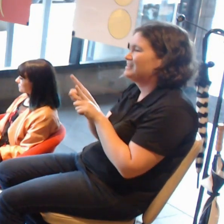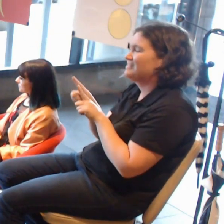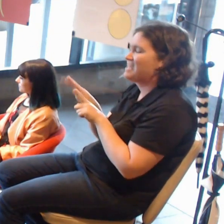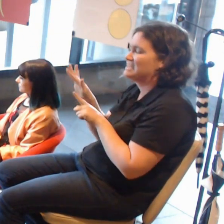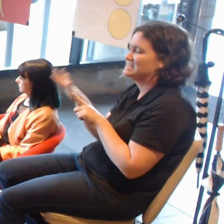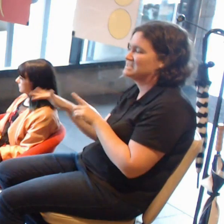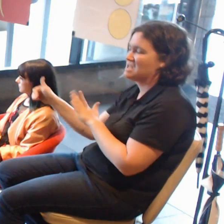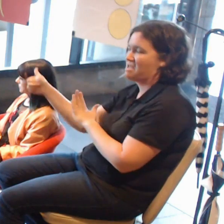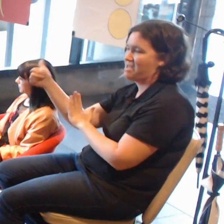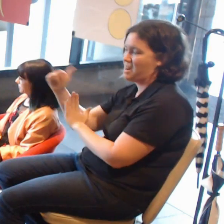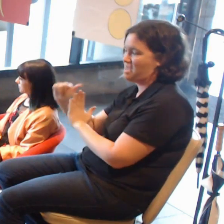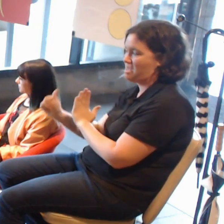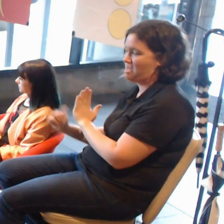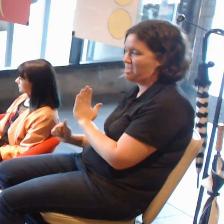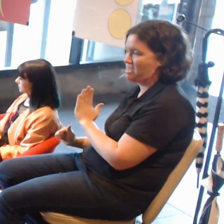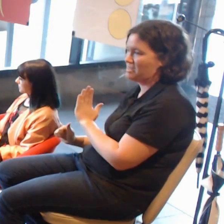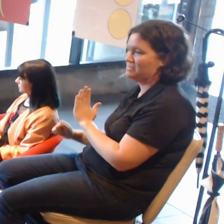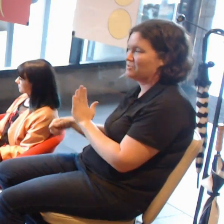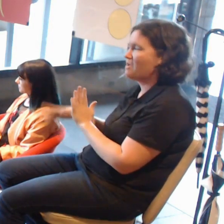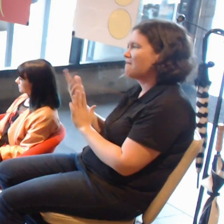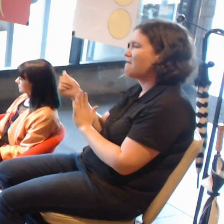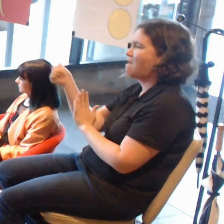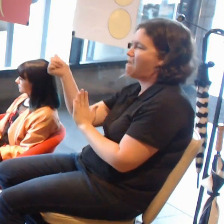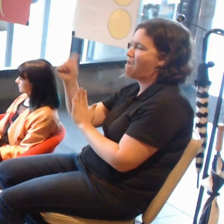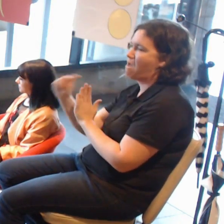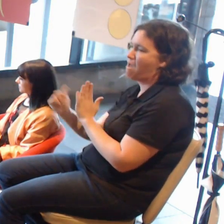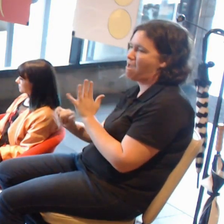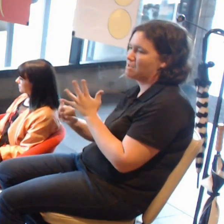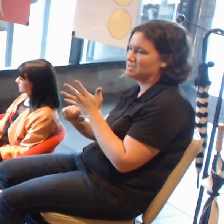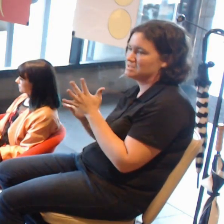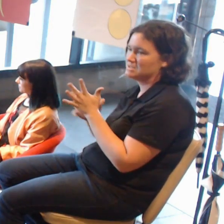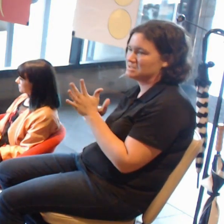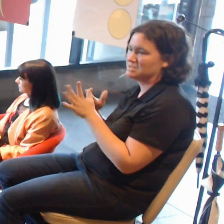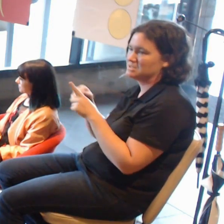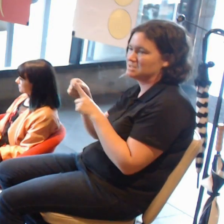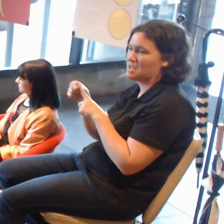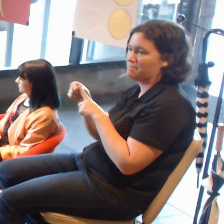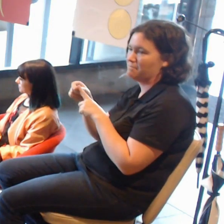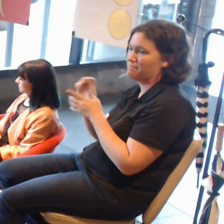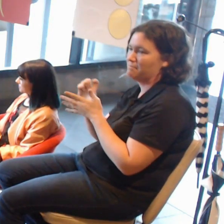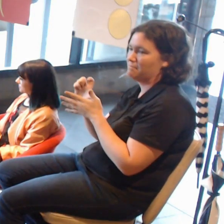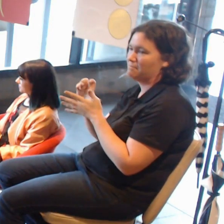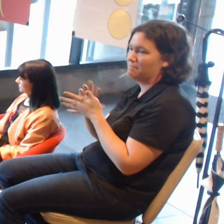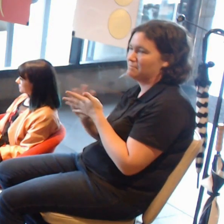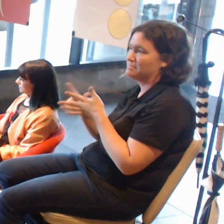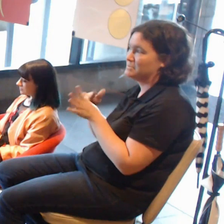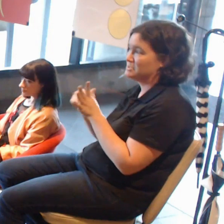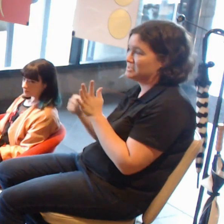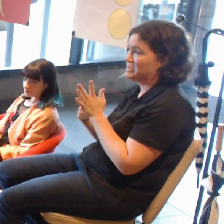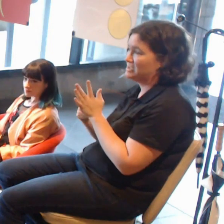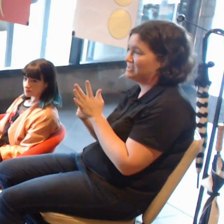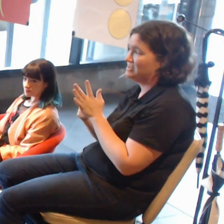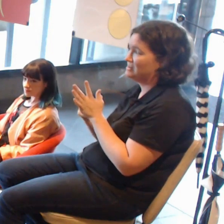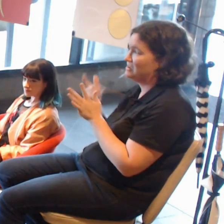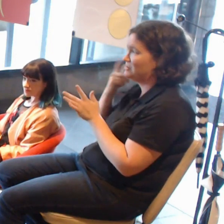called Art Snapchat and commissioned Jeff Koons to make digital versions of his balloon sculptures